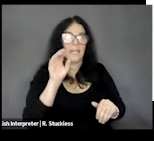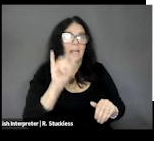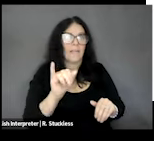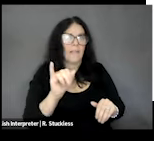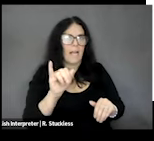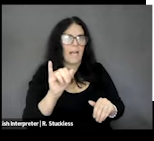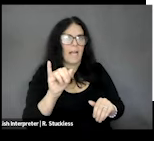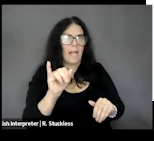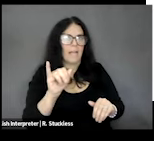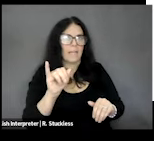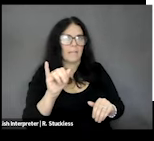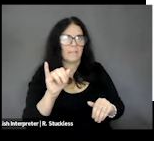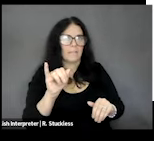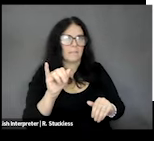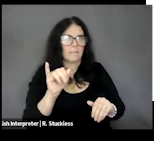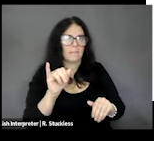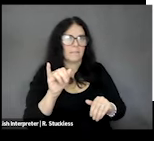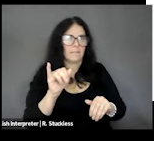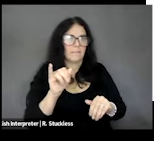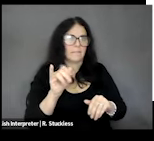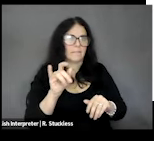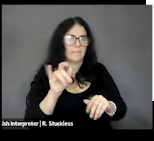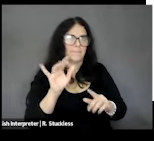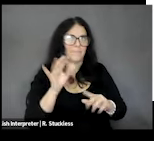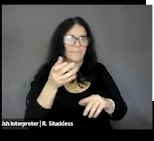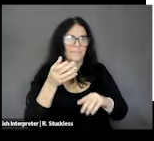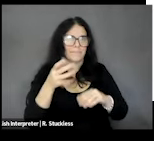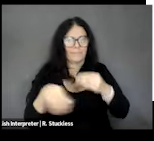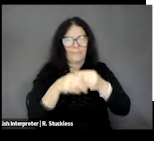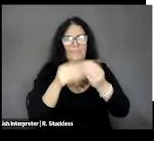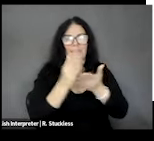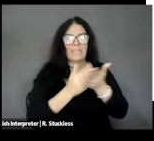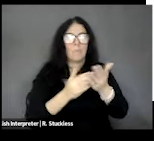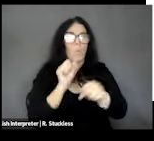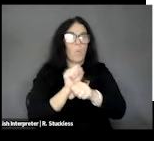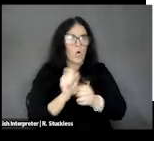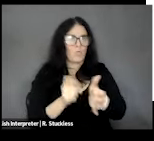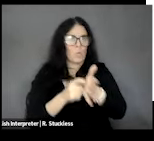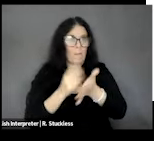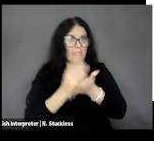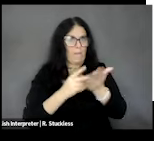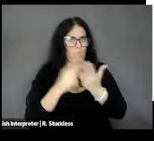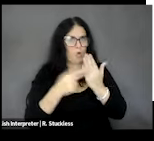that we see today in some of these programs. There are exceptions that are carved